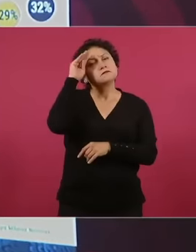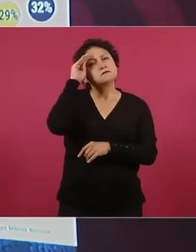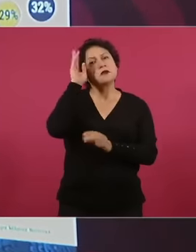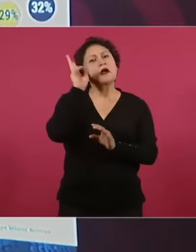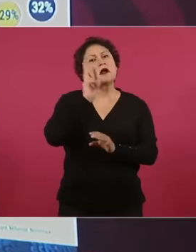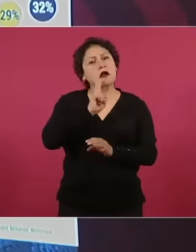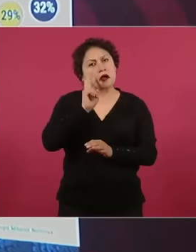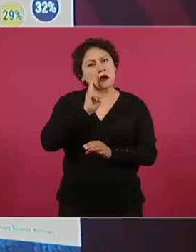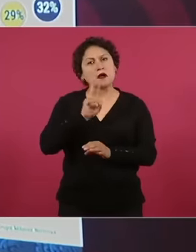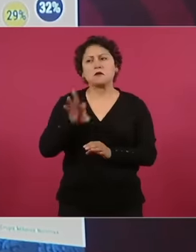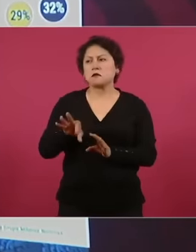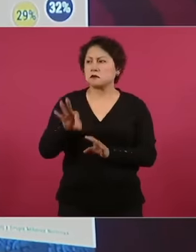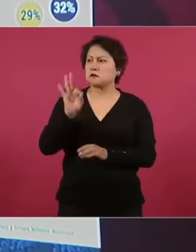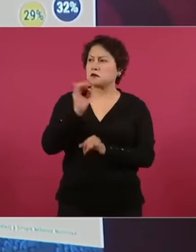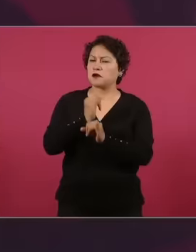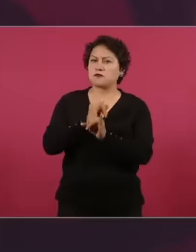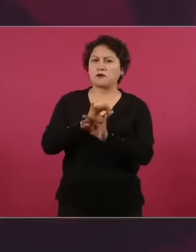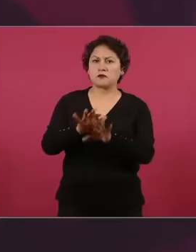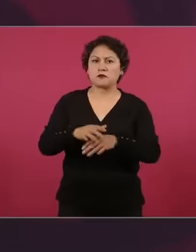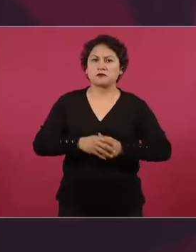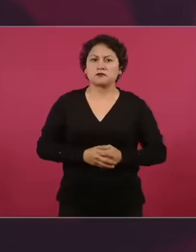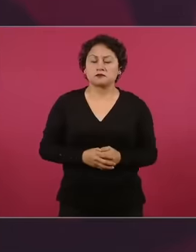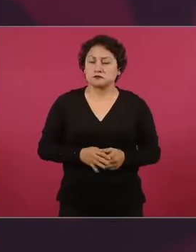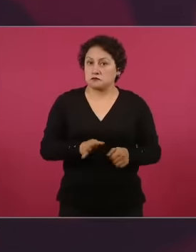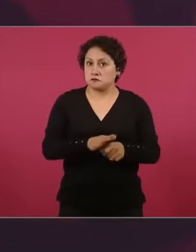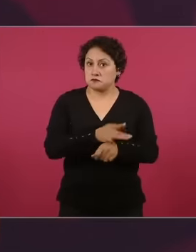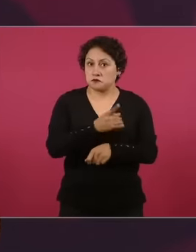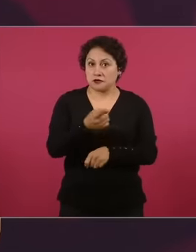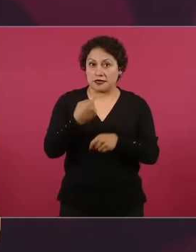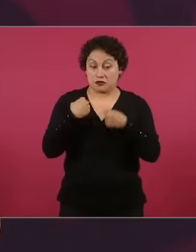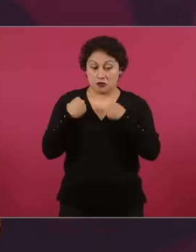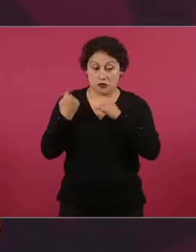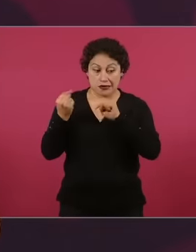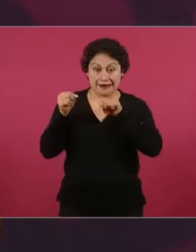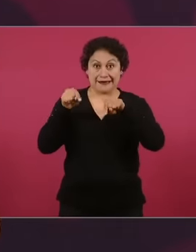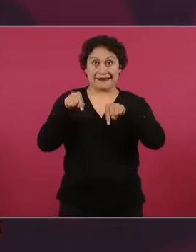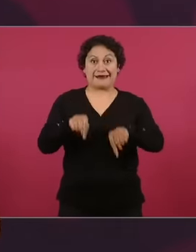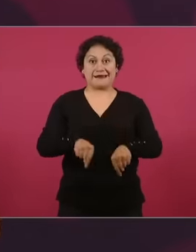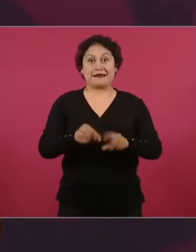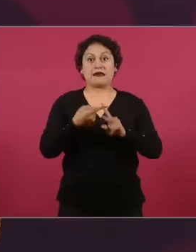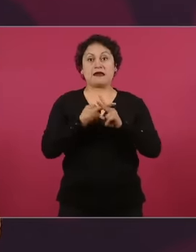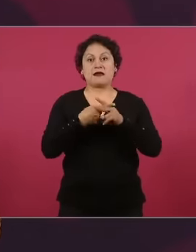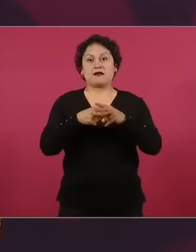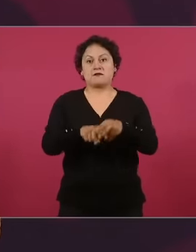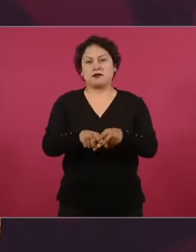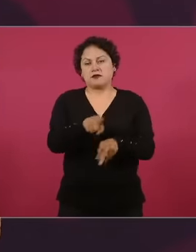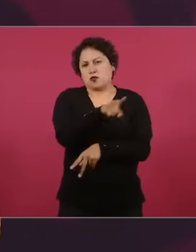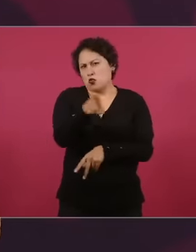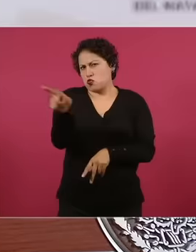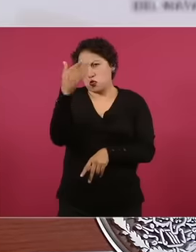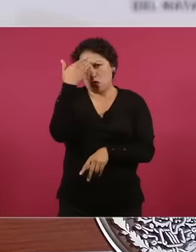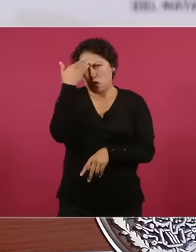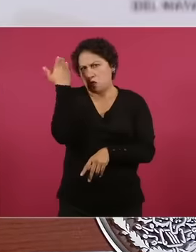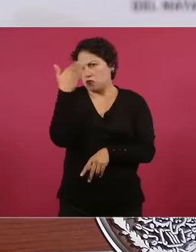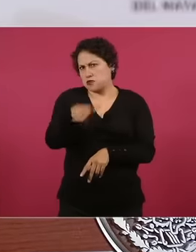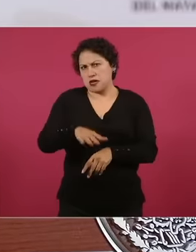government and since it is in the public domain we decided